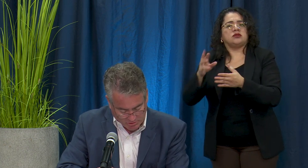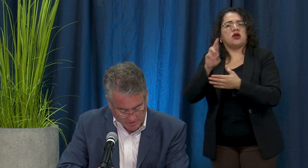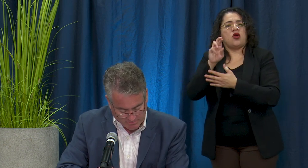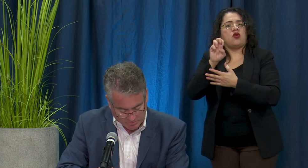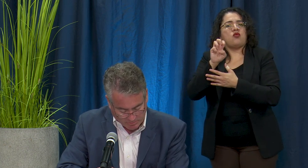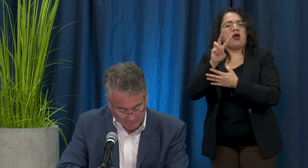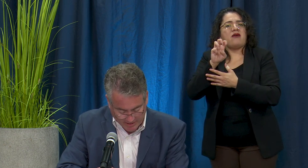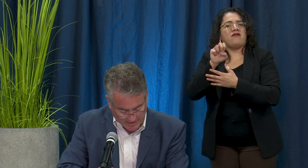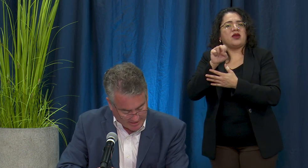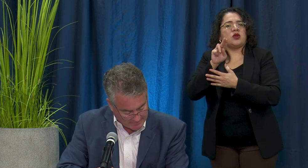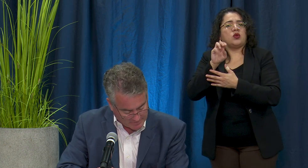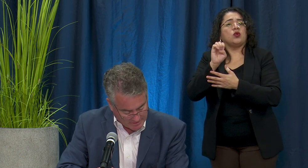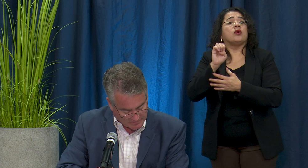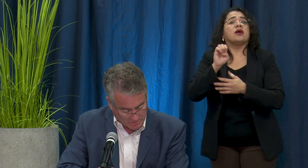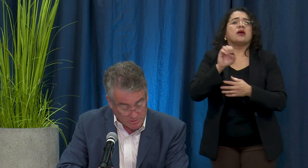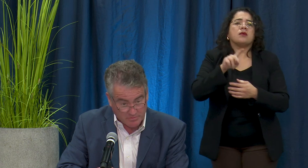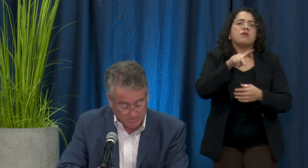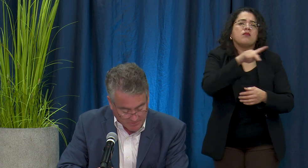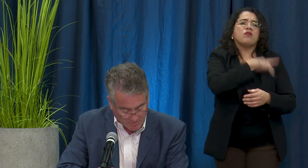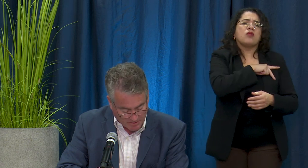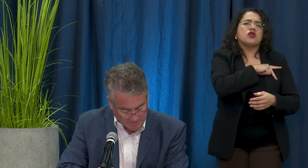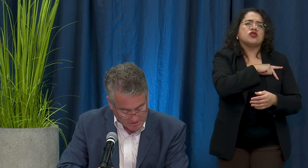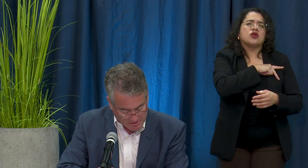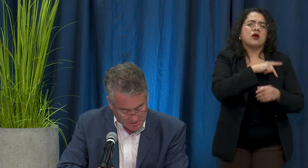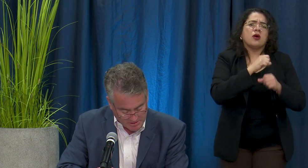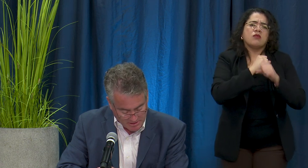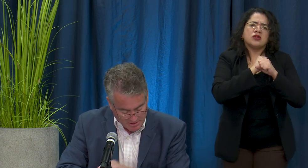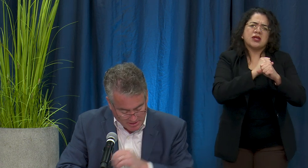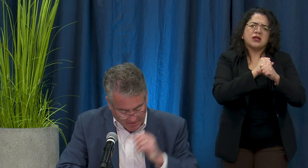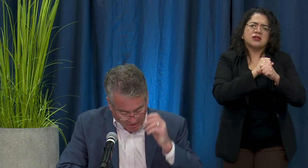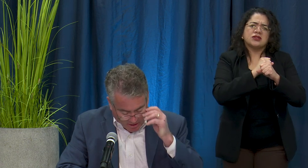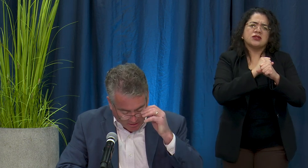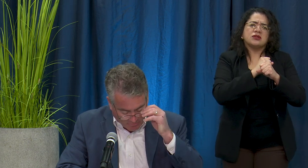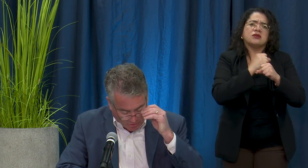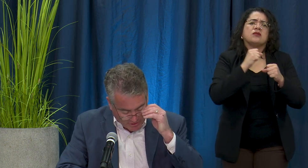Program will provide and forgive loans for small businesses if all employees